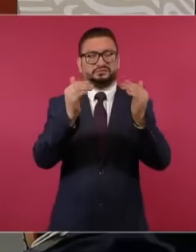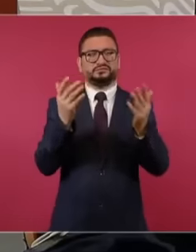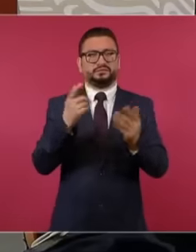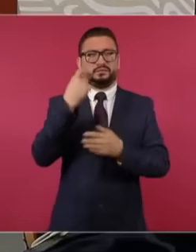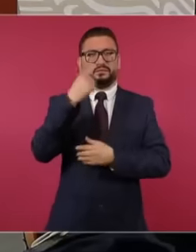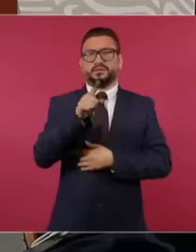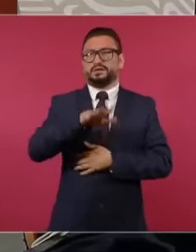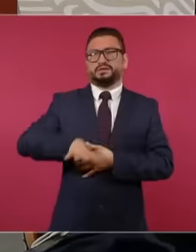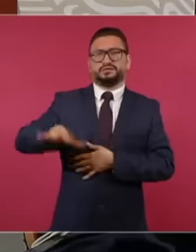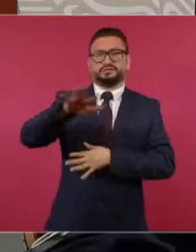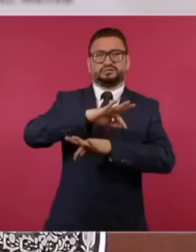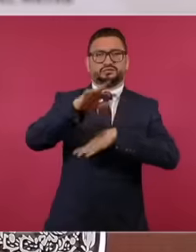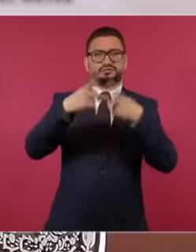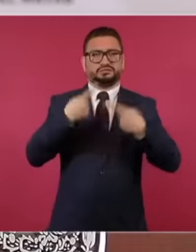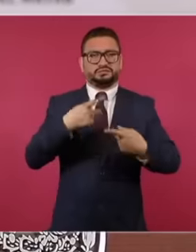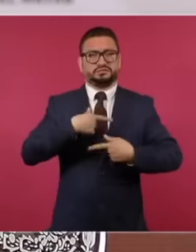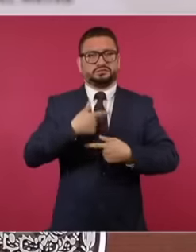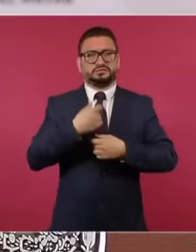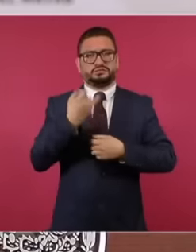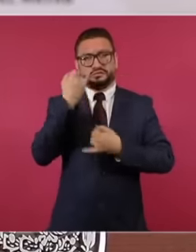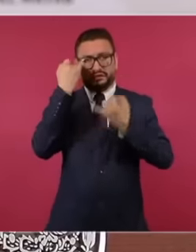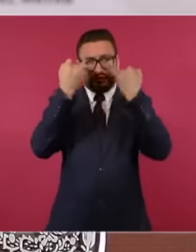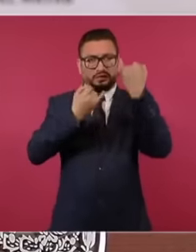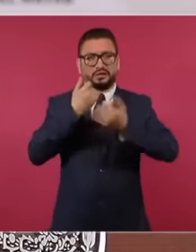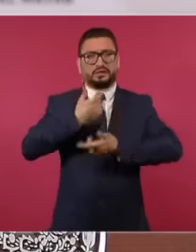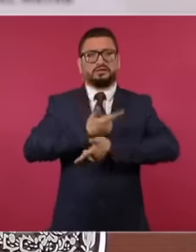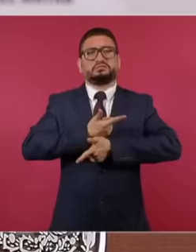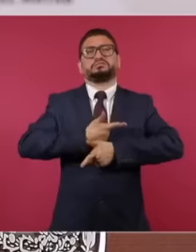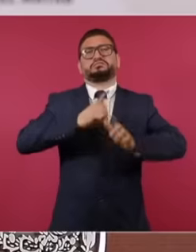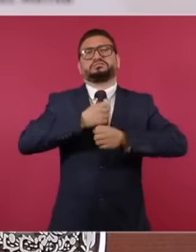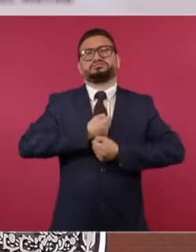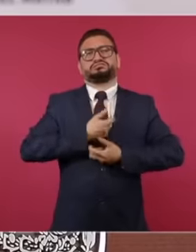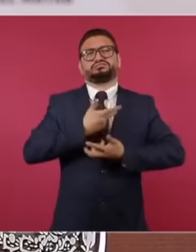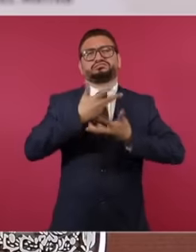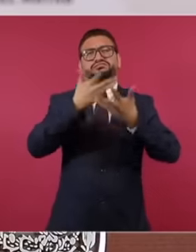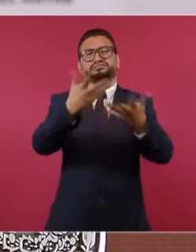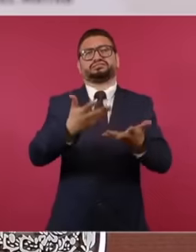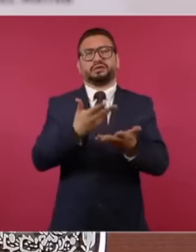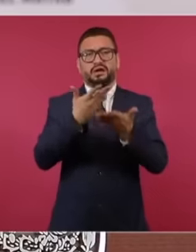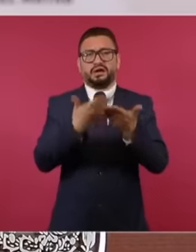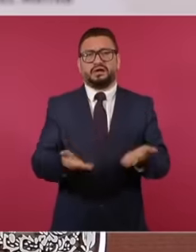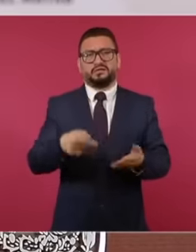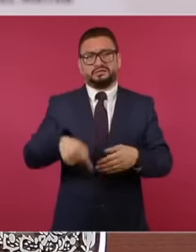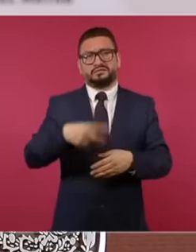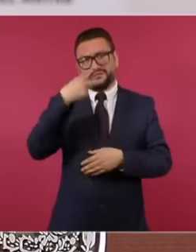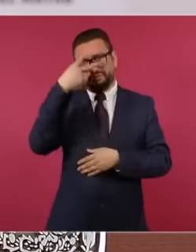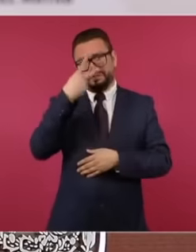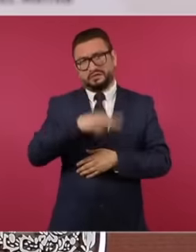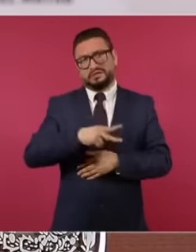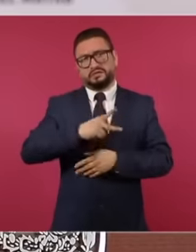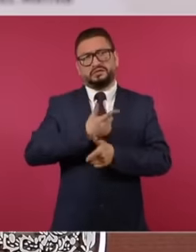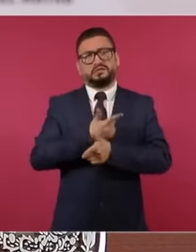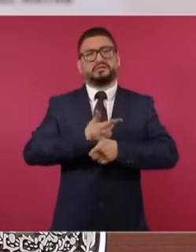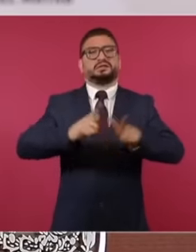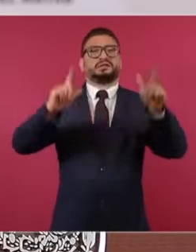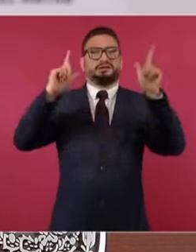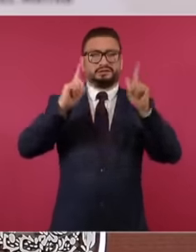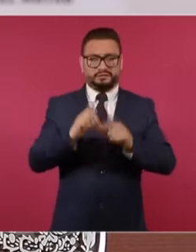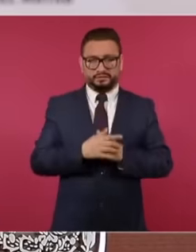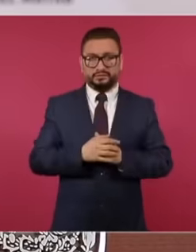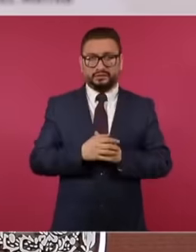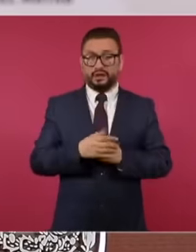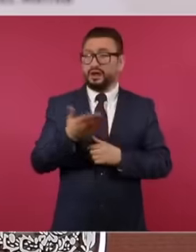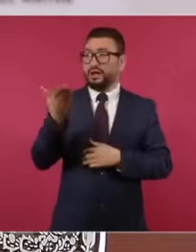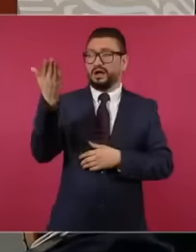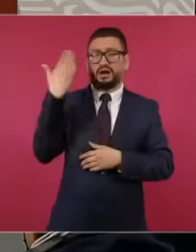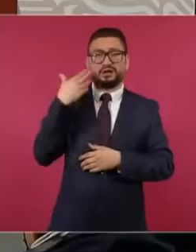freedom to spread ideas that we have today in this country has never been We have never had